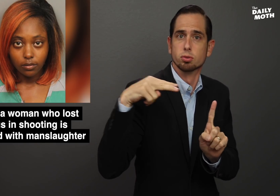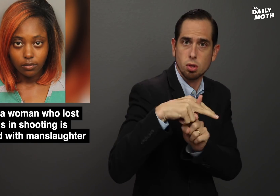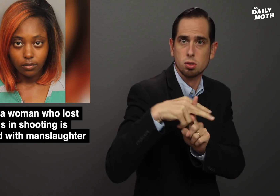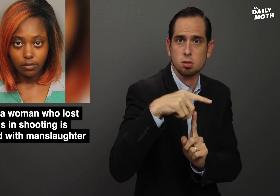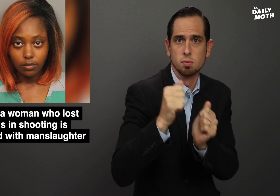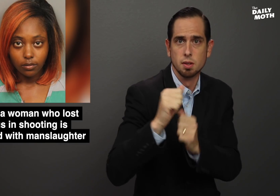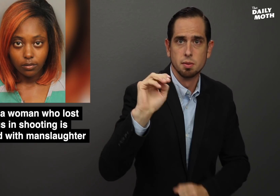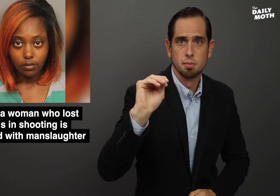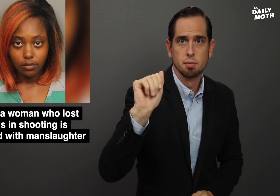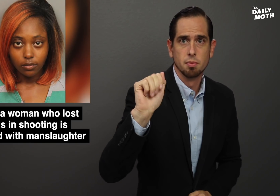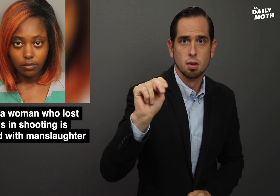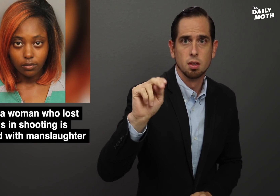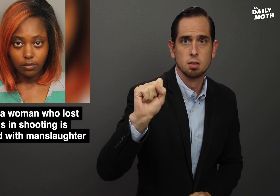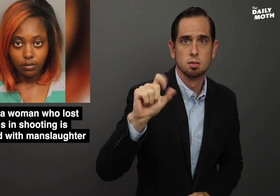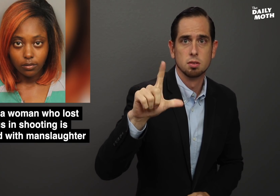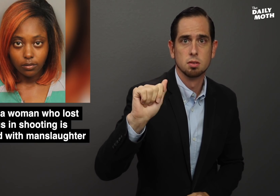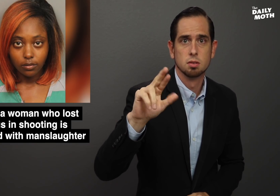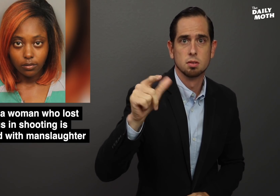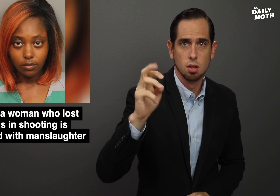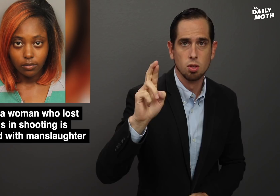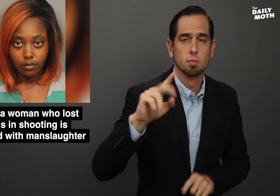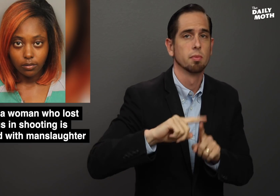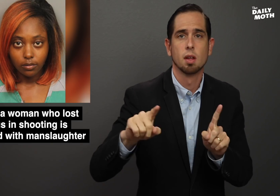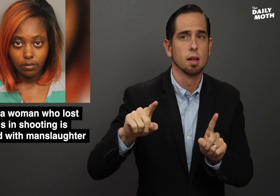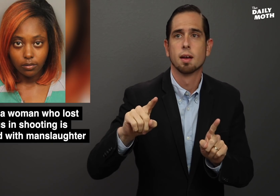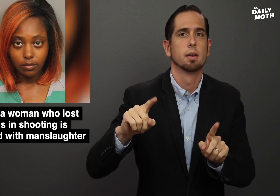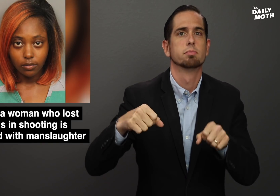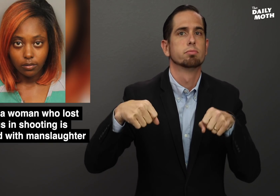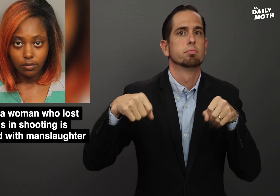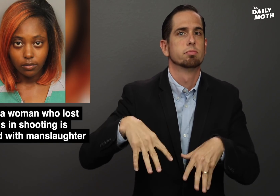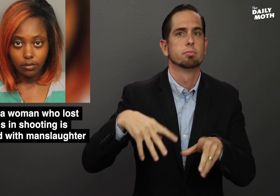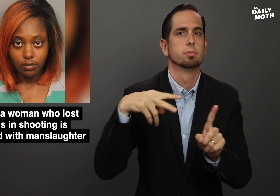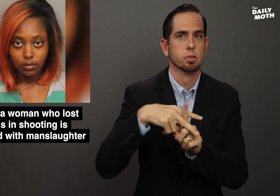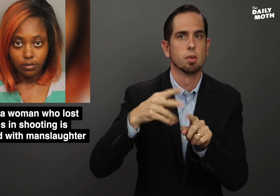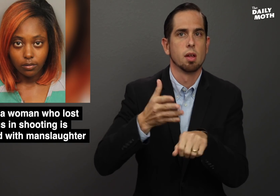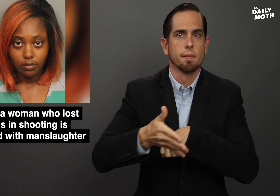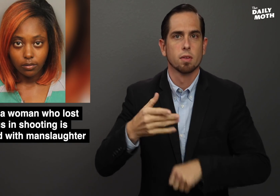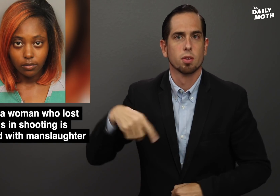was charged with manslaughter, but it was dismissed after